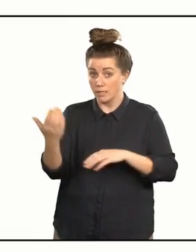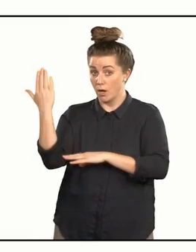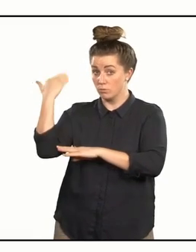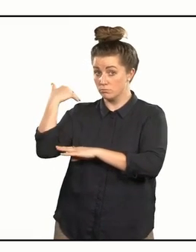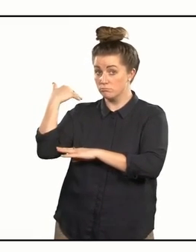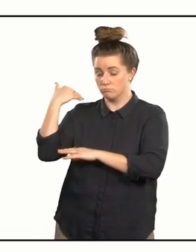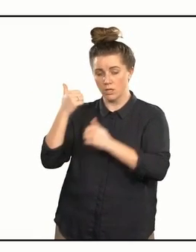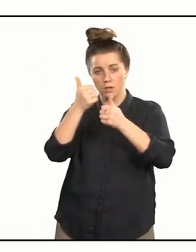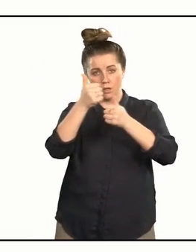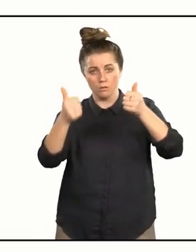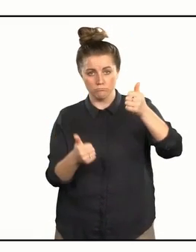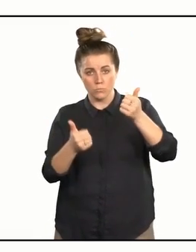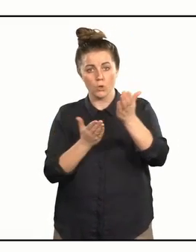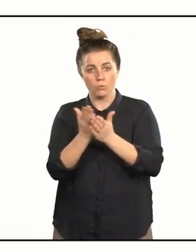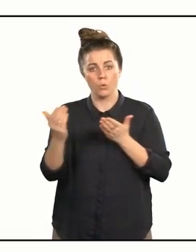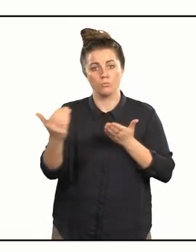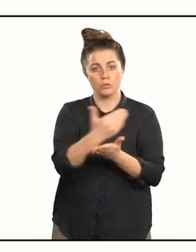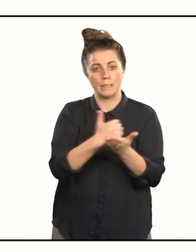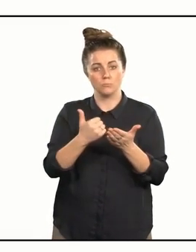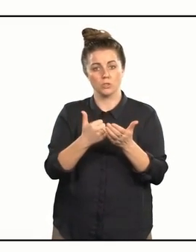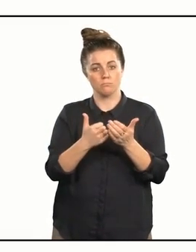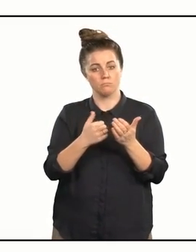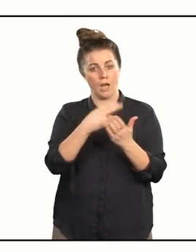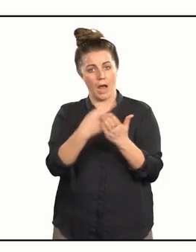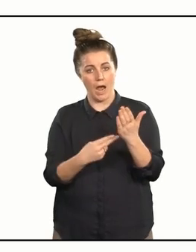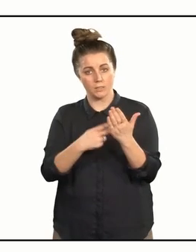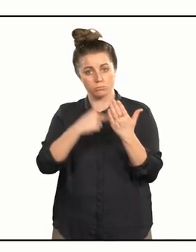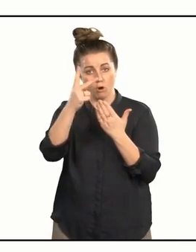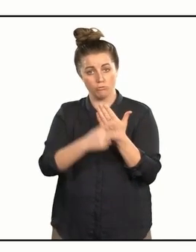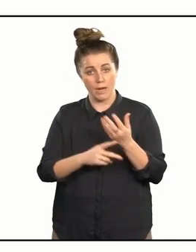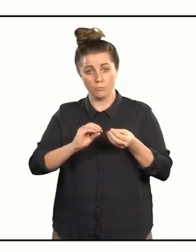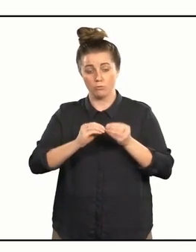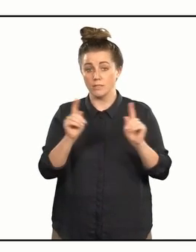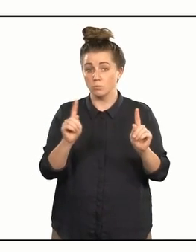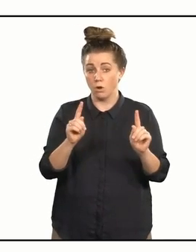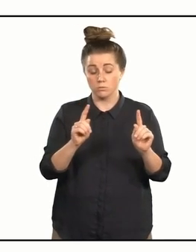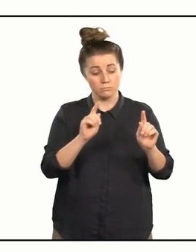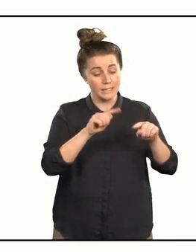that are part of the Redemption Arts Programmes created works of art,